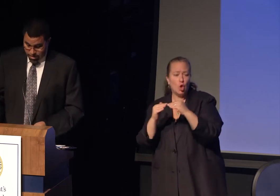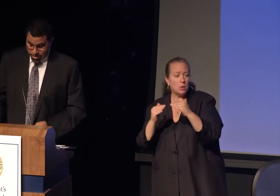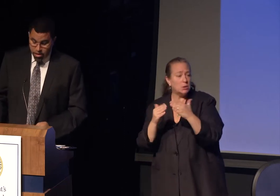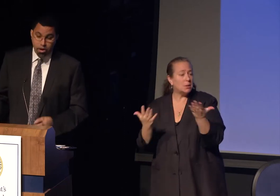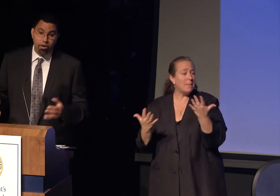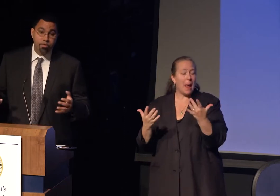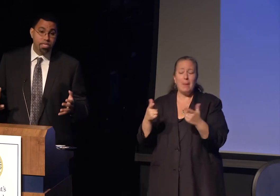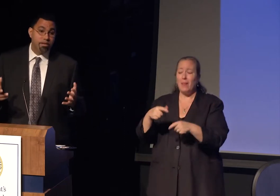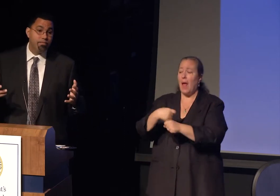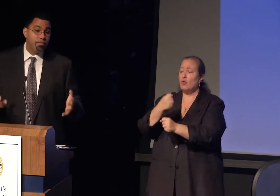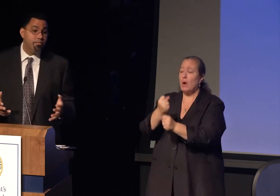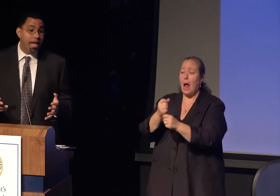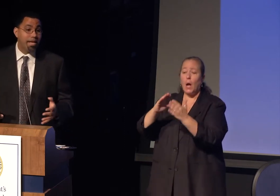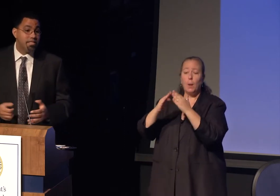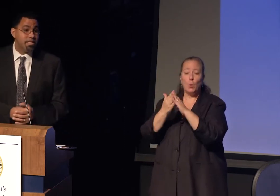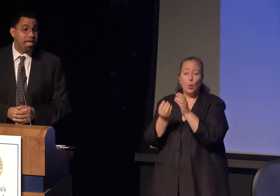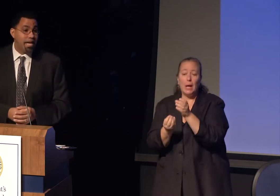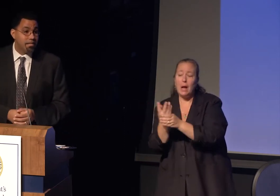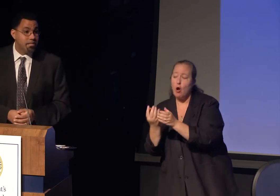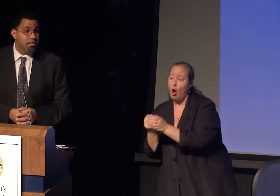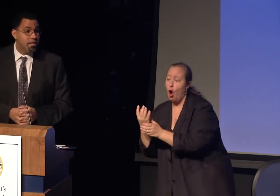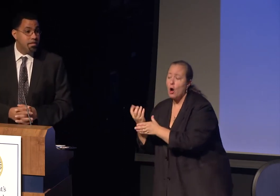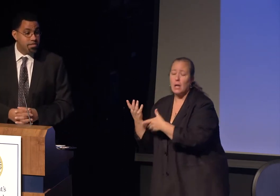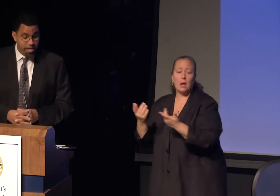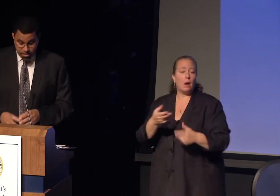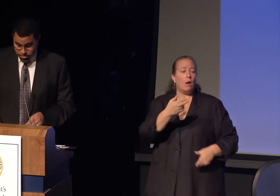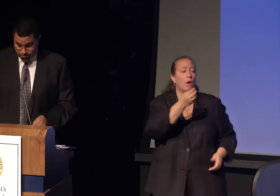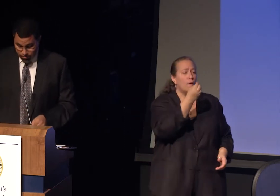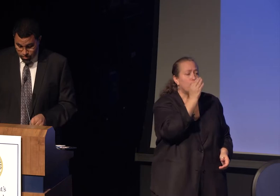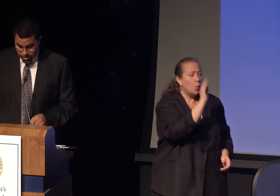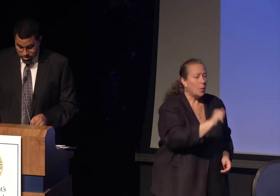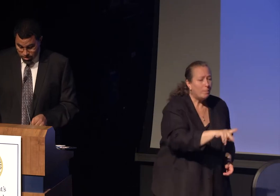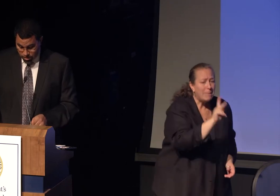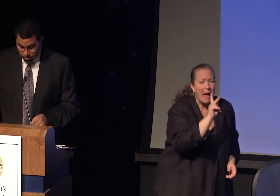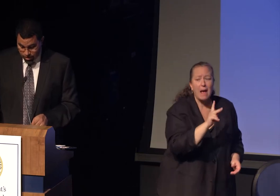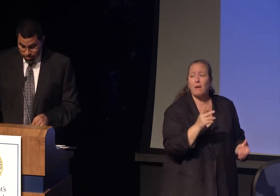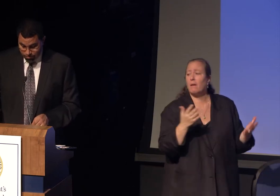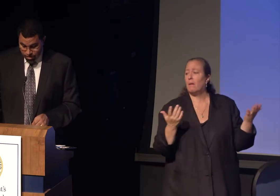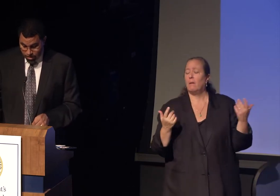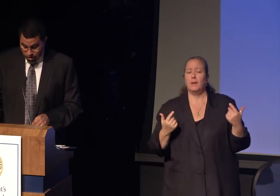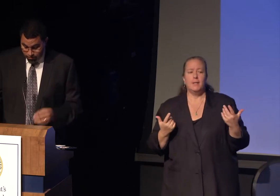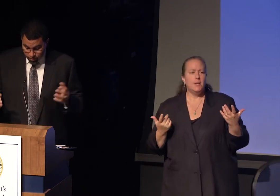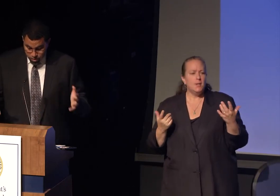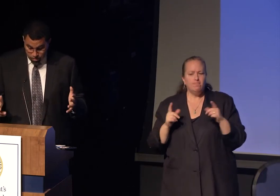and are hosting food banks to tackle the challenge of food insecurity.